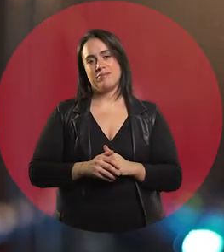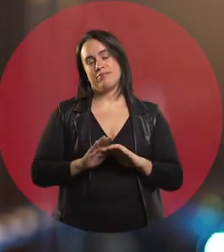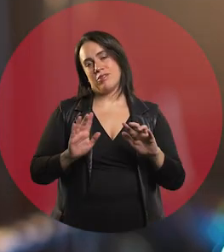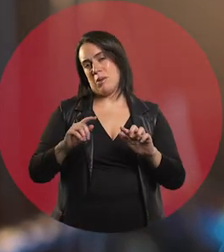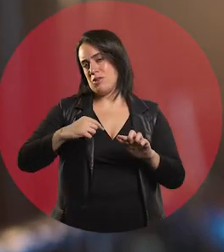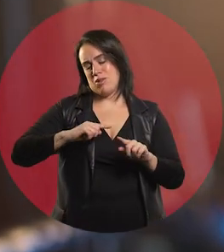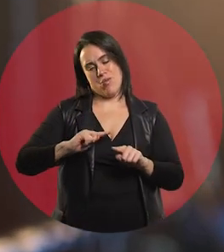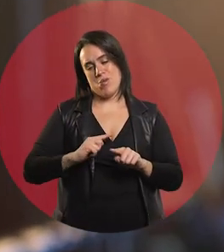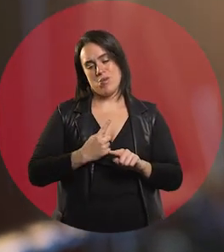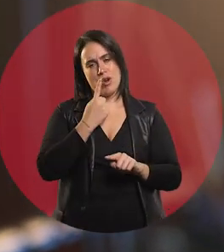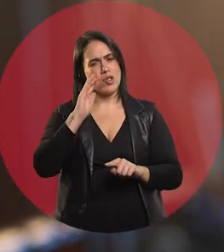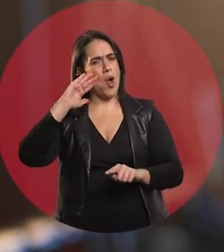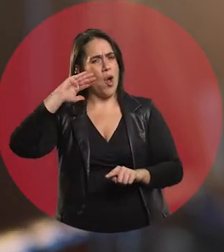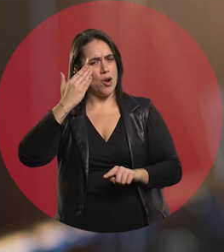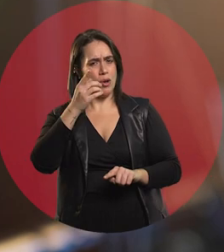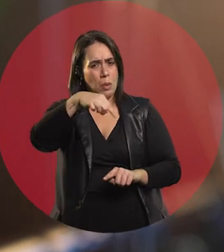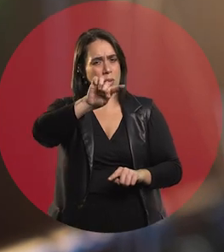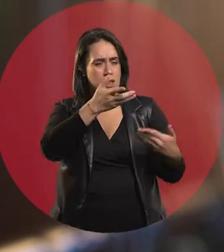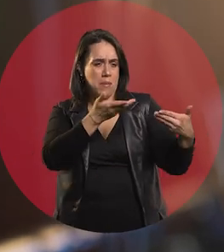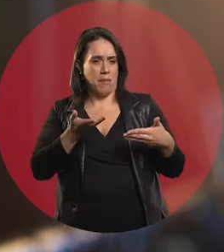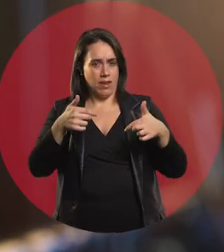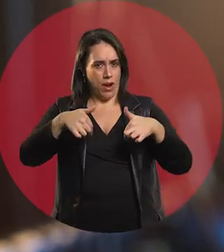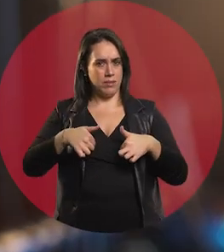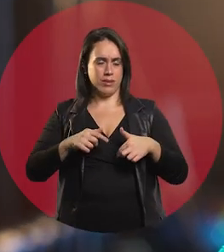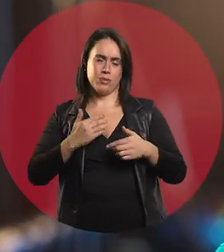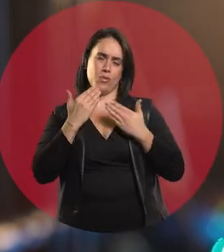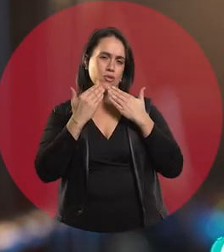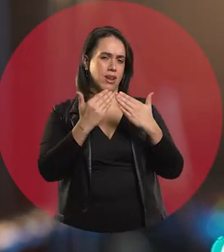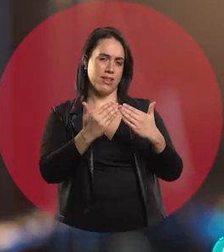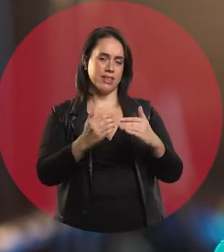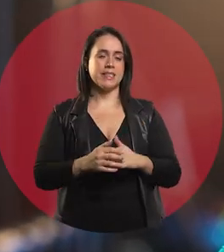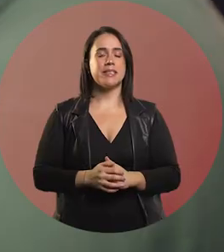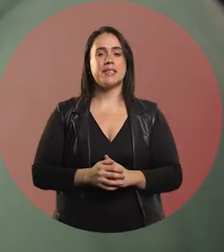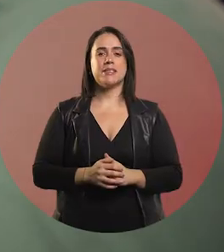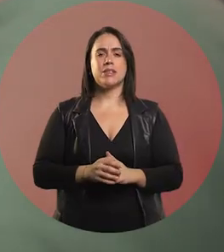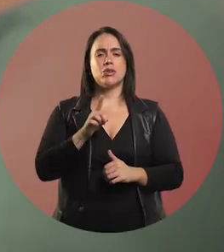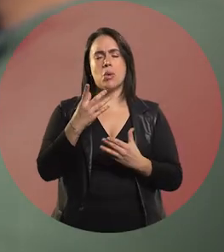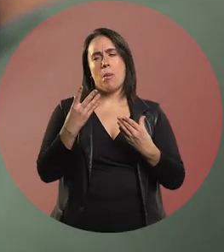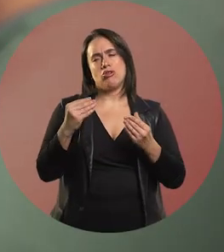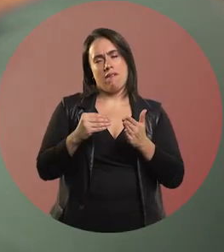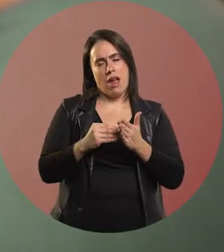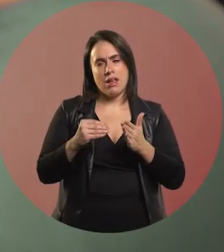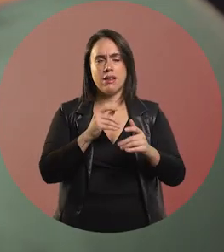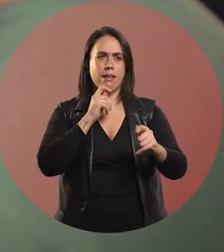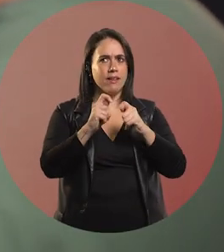Well, for me it is an honor, thank you very much for the invitation, I'm grateful. You've already done a million and a half interviews,